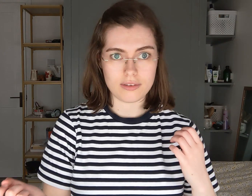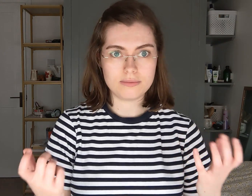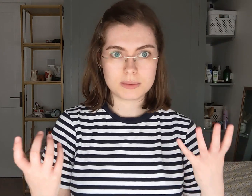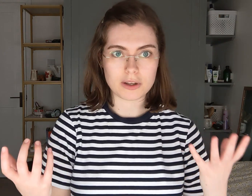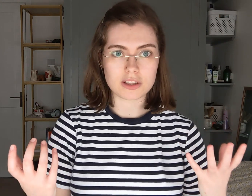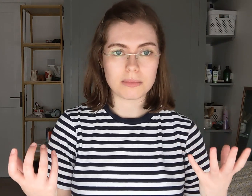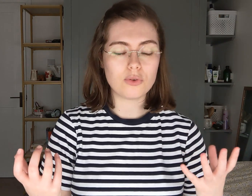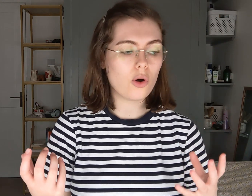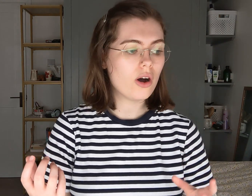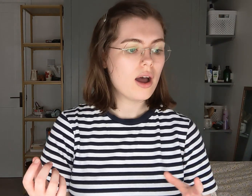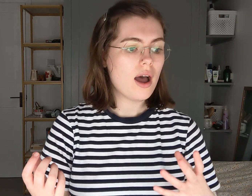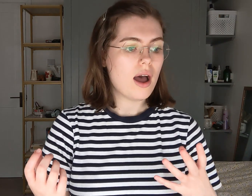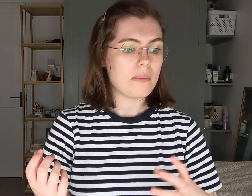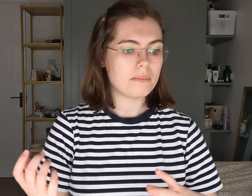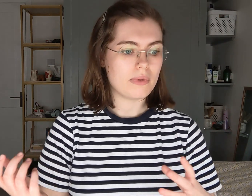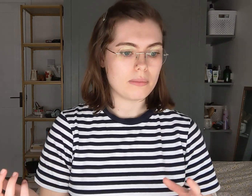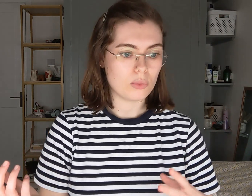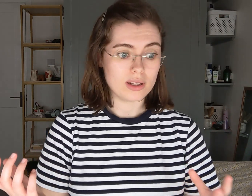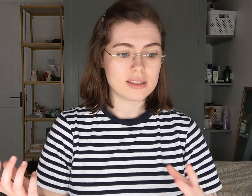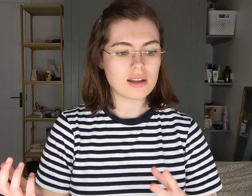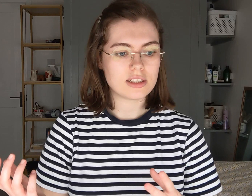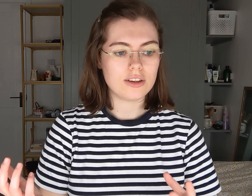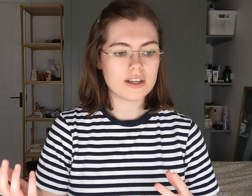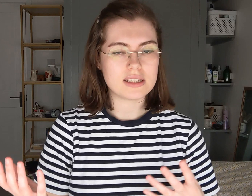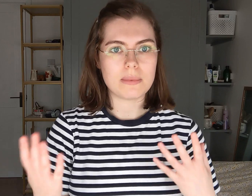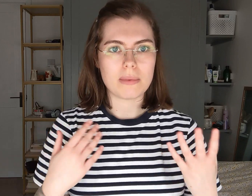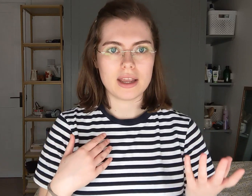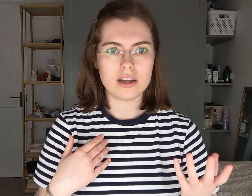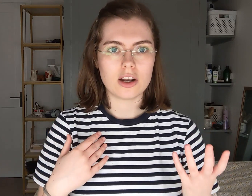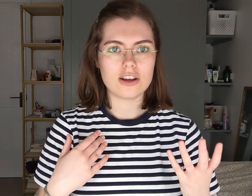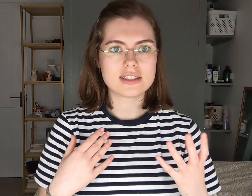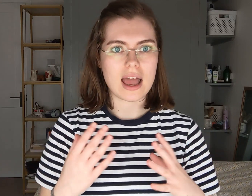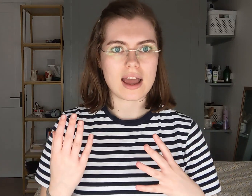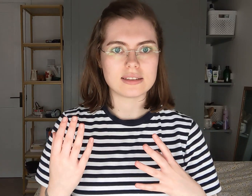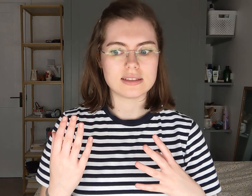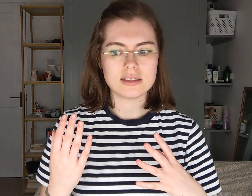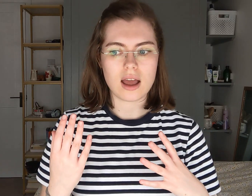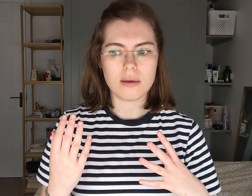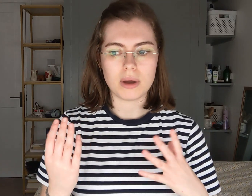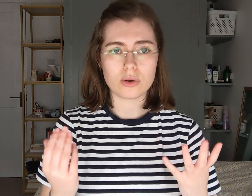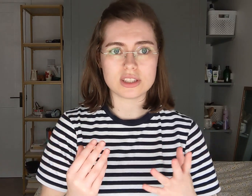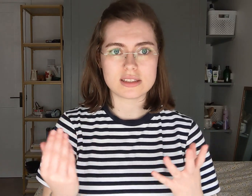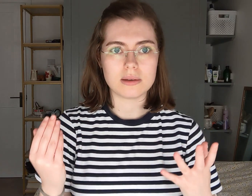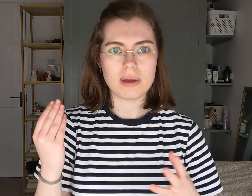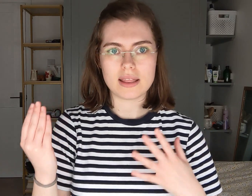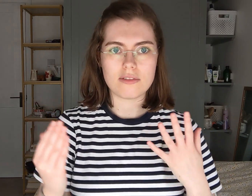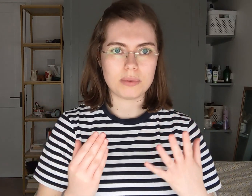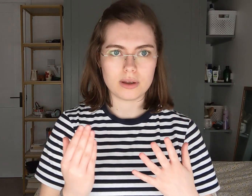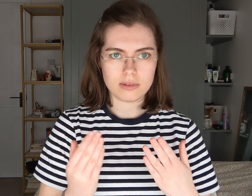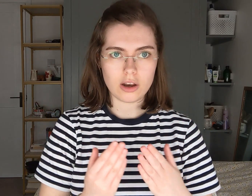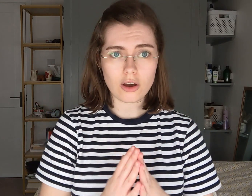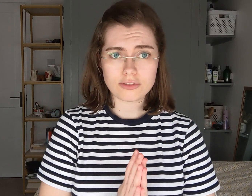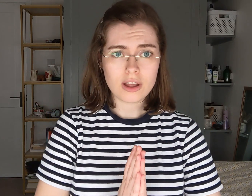I've spoken to them before.When starting the university about my hearing loss and my autism and they've put a lot of